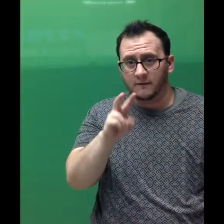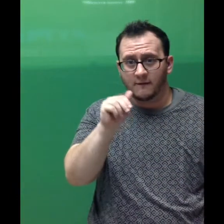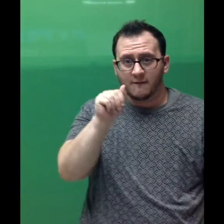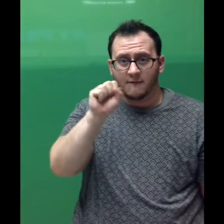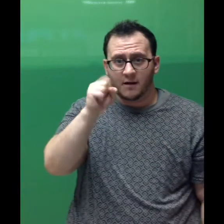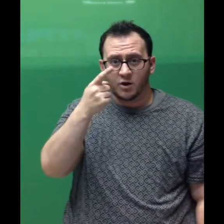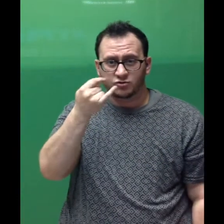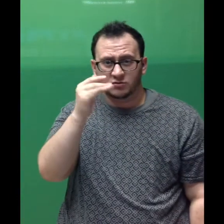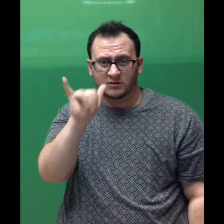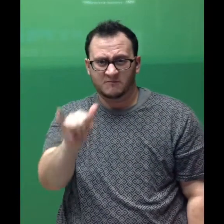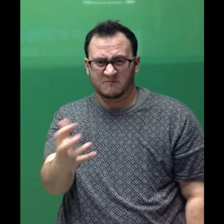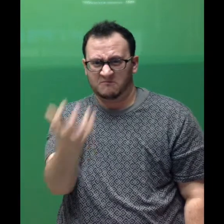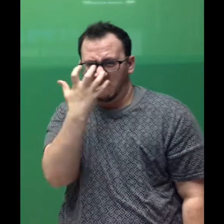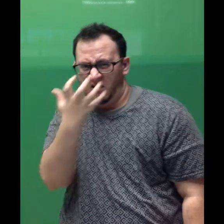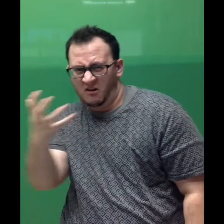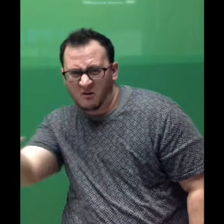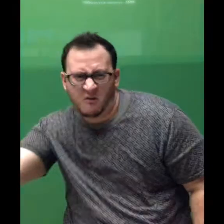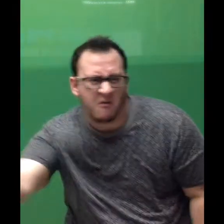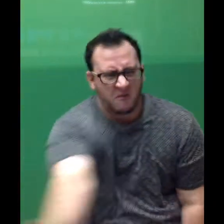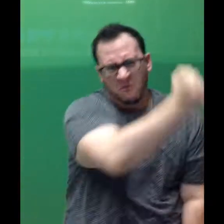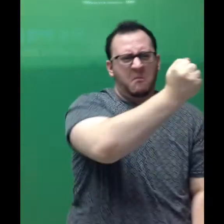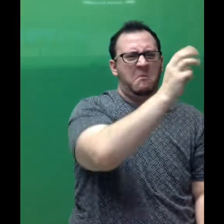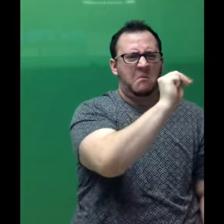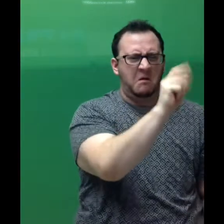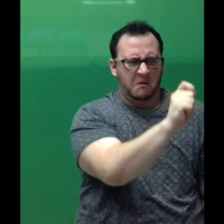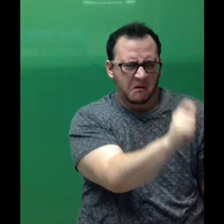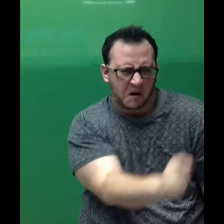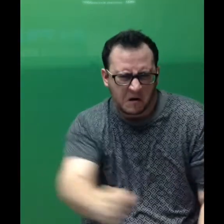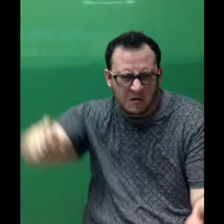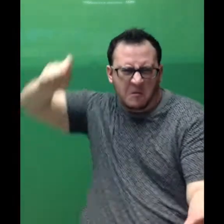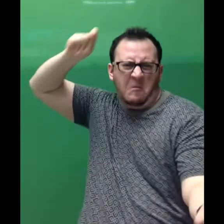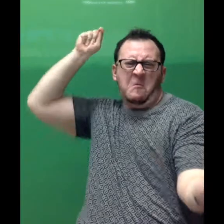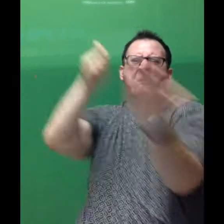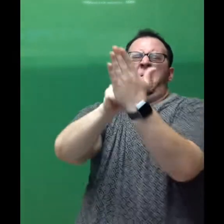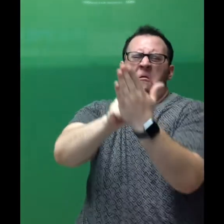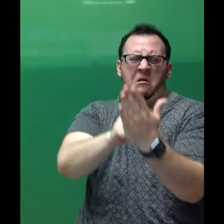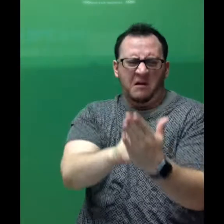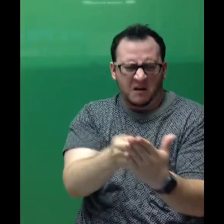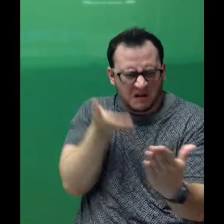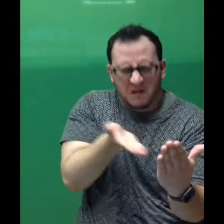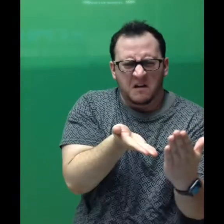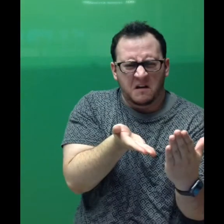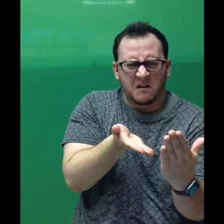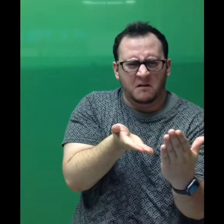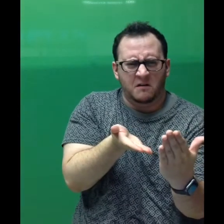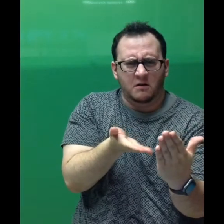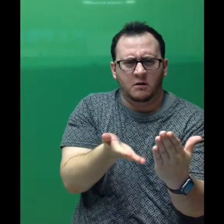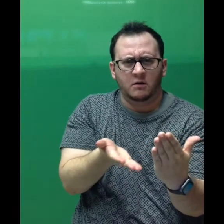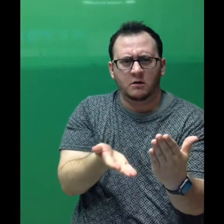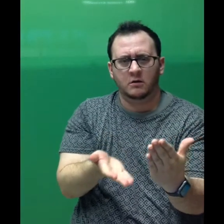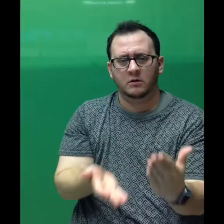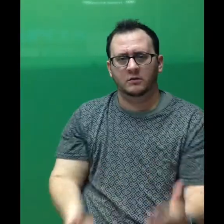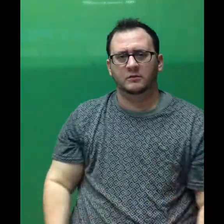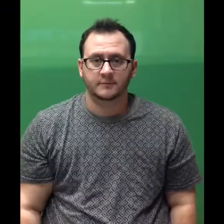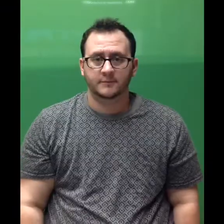Vashti grabbed a marker and gave the paper a good, strong jab. "There!"